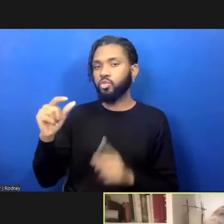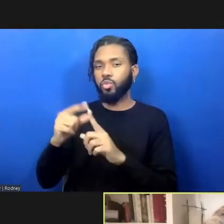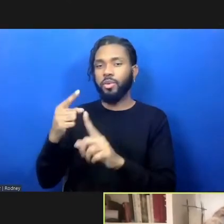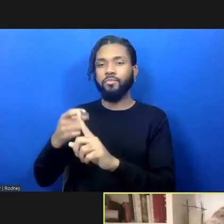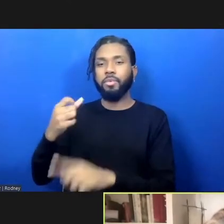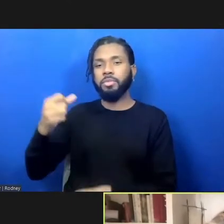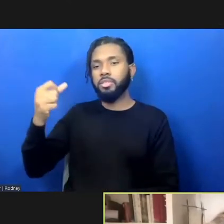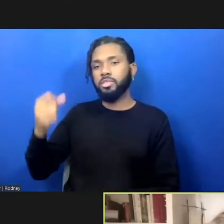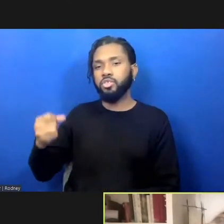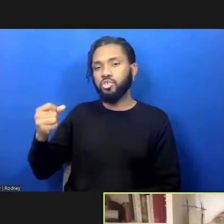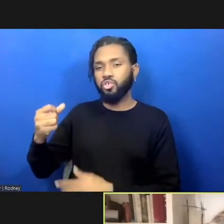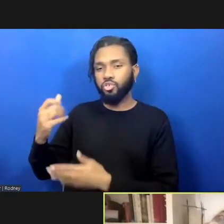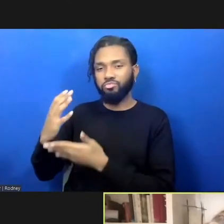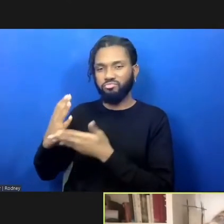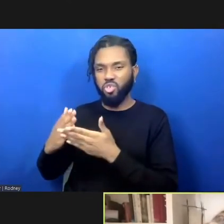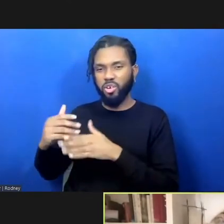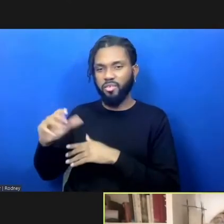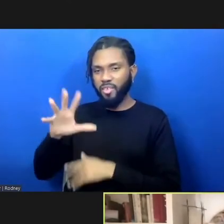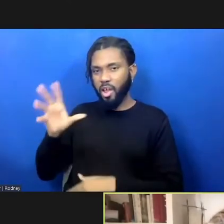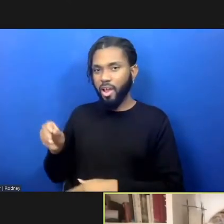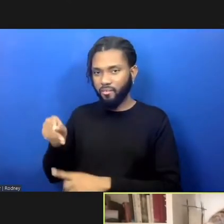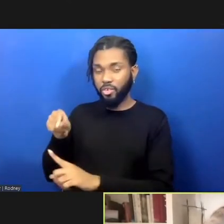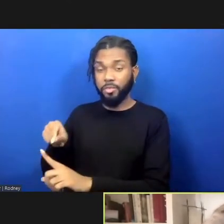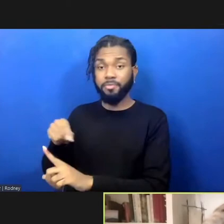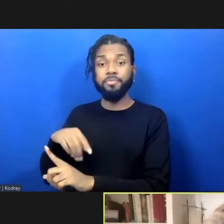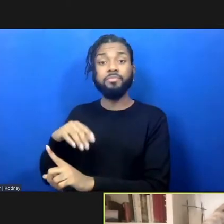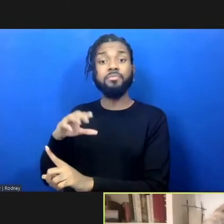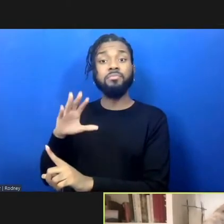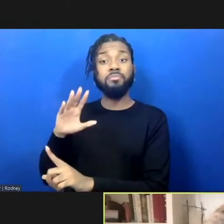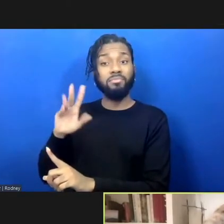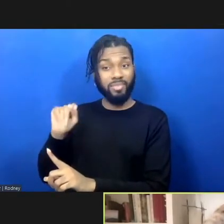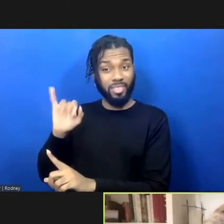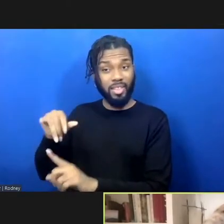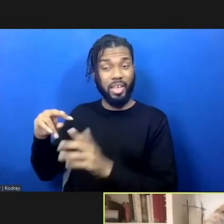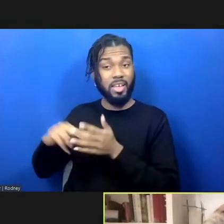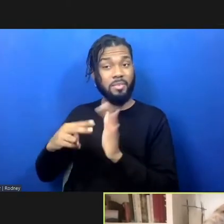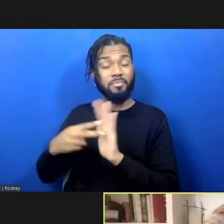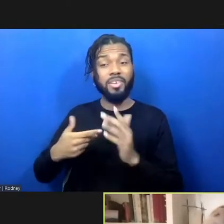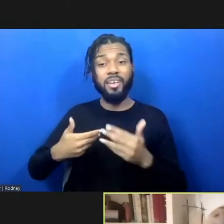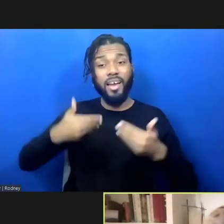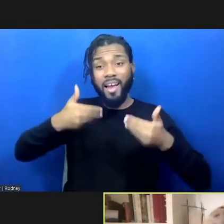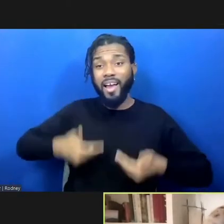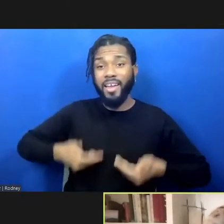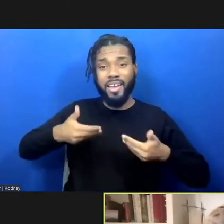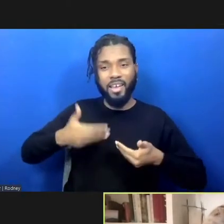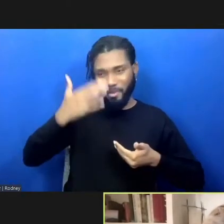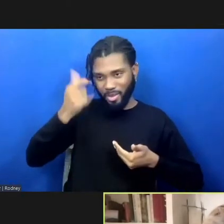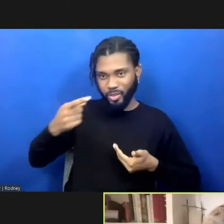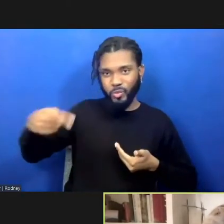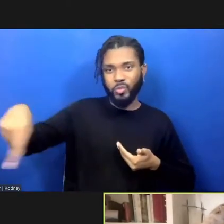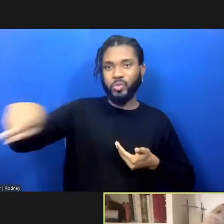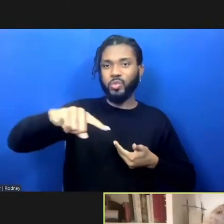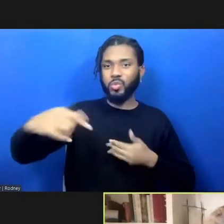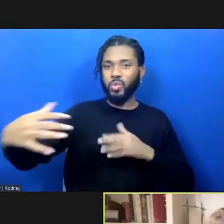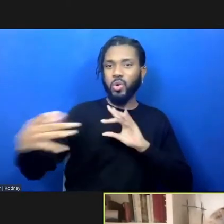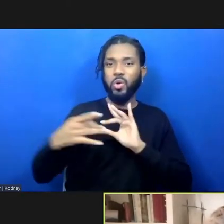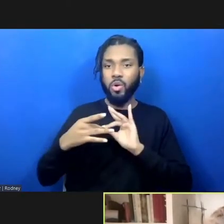African continent, and it means, "I am because we are," or "a person is a